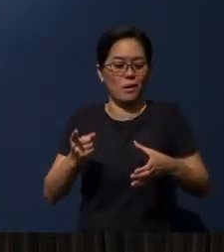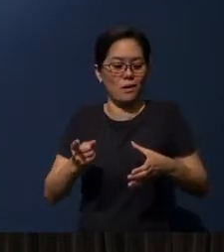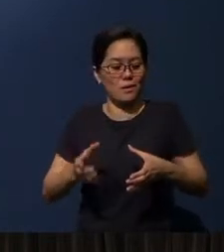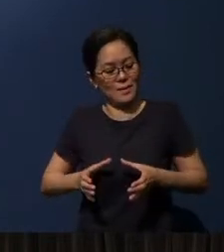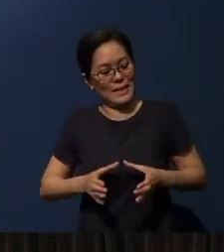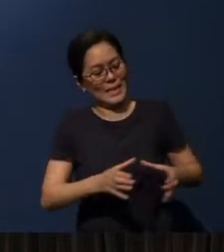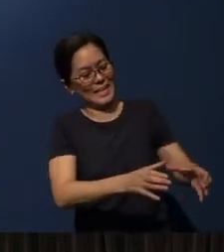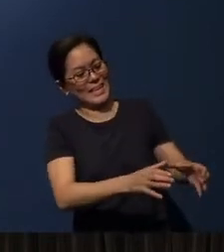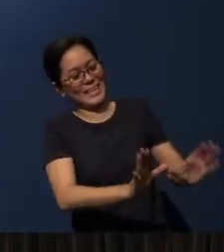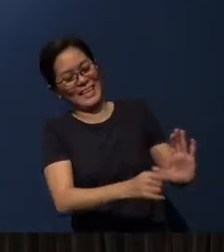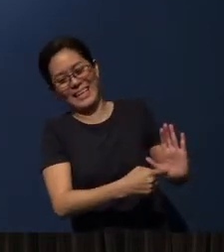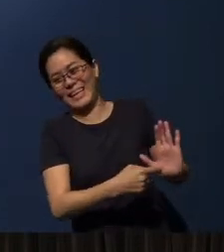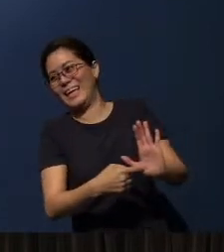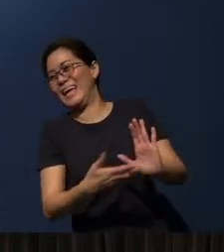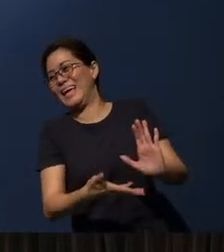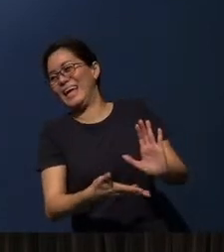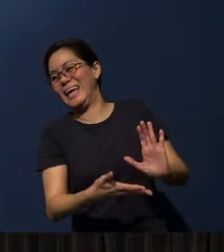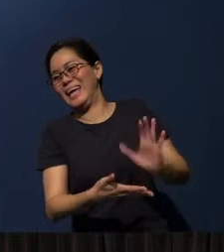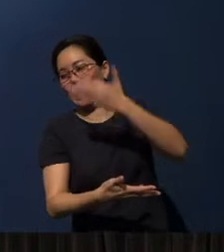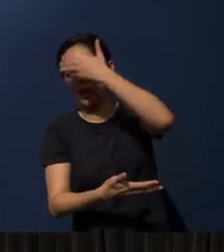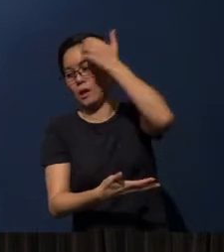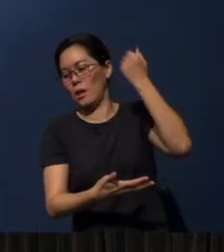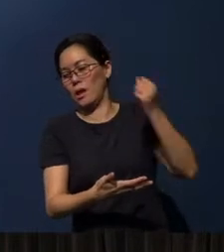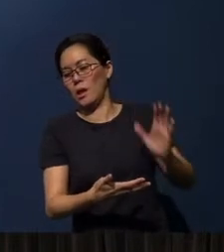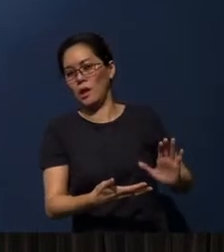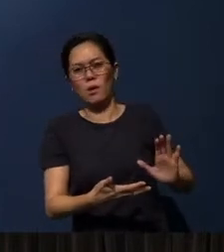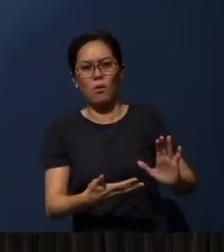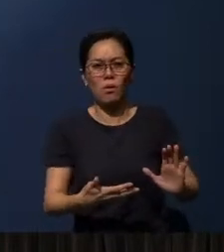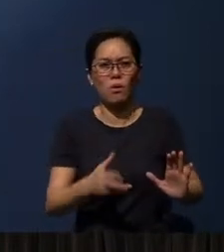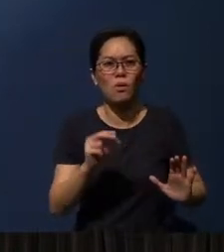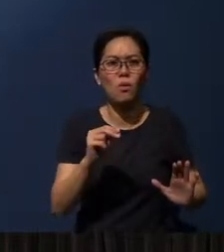and then display it and then forget about it. What do you need to do?